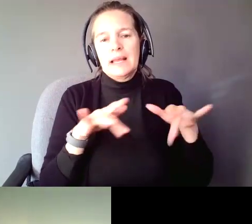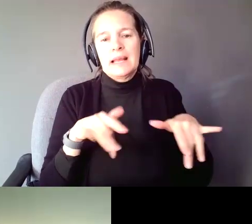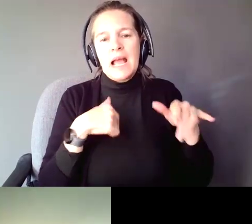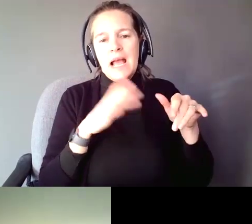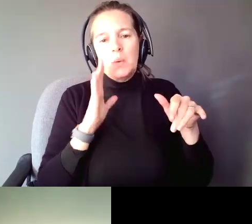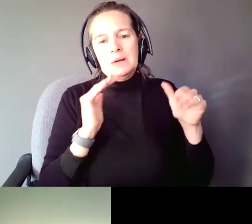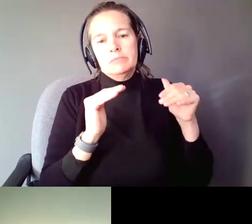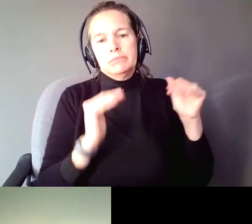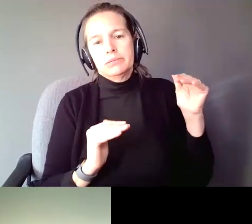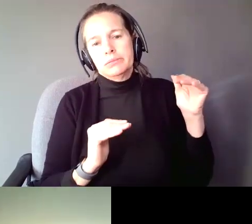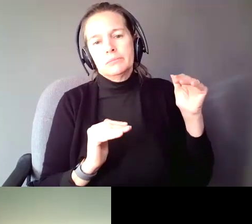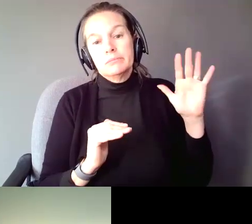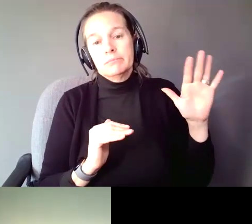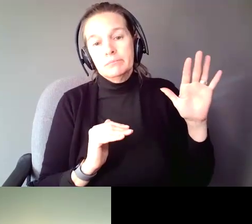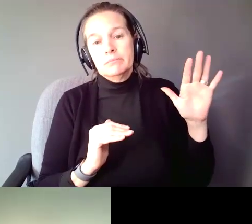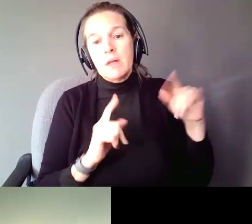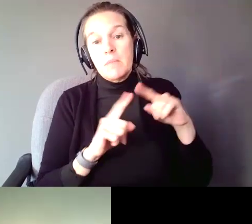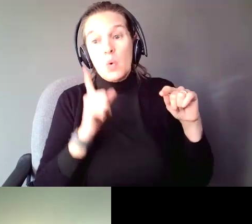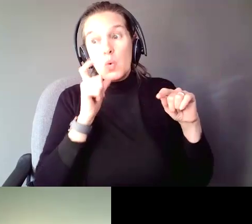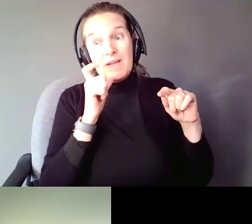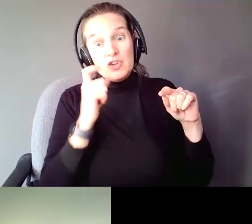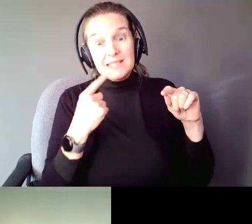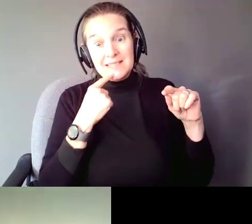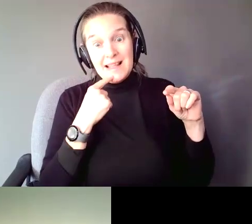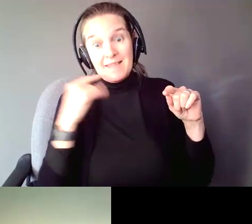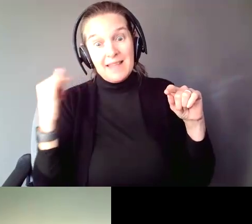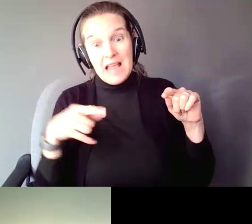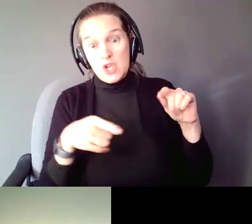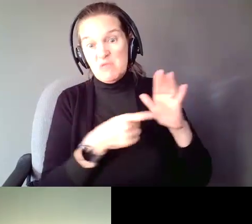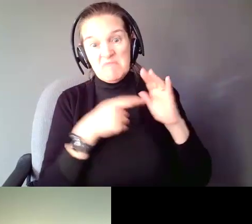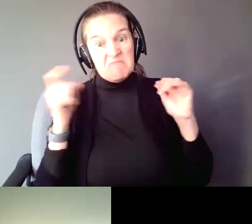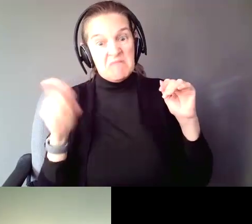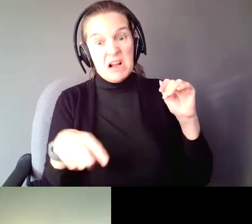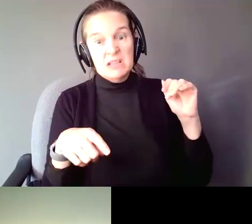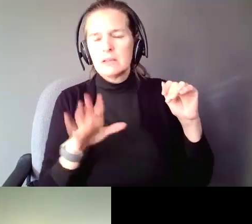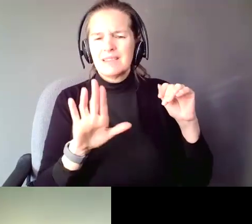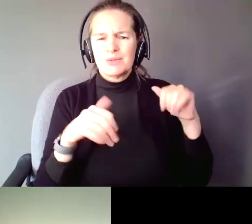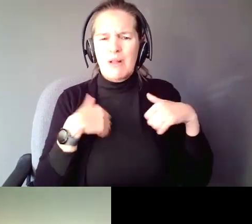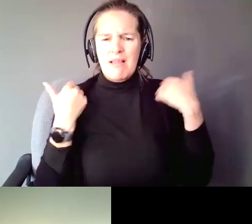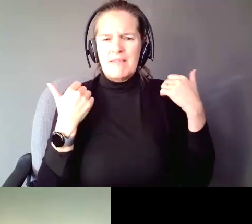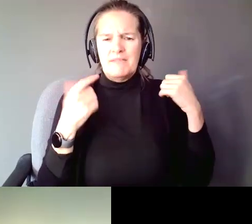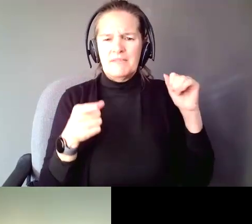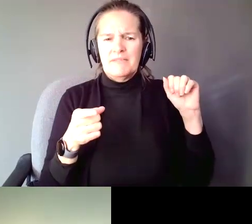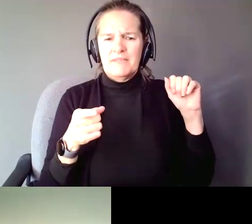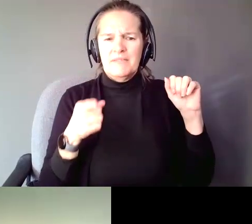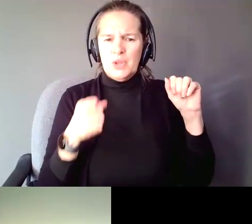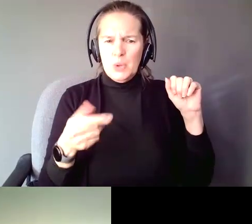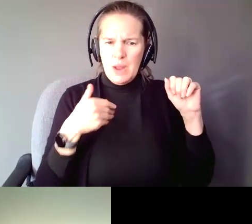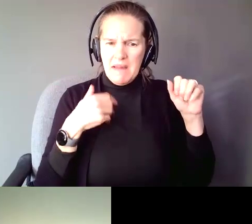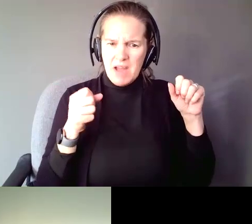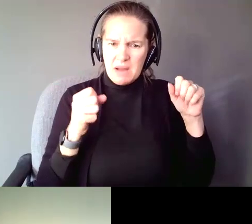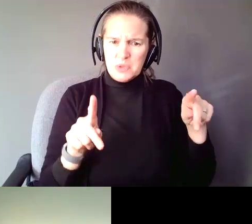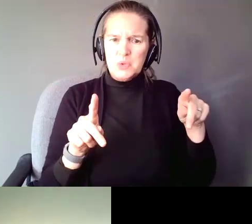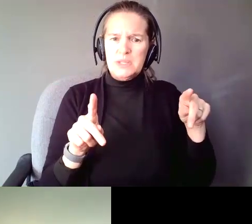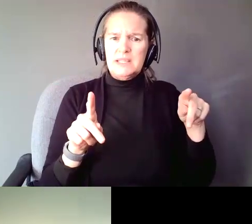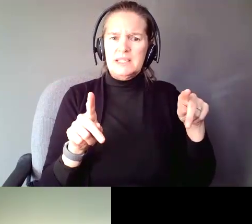really, to whoever said that, it is your life. You have the opportunity to build that life.